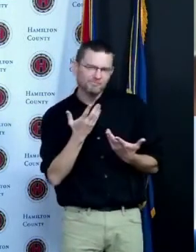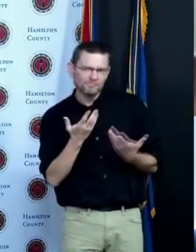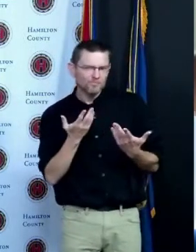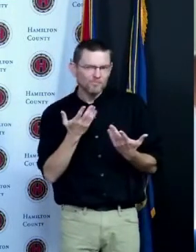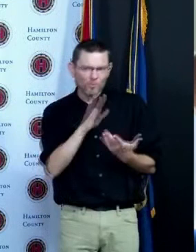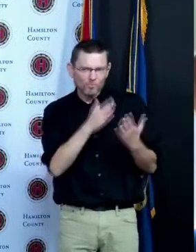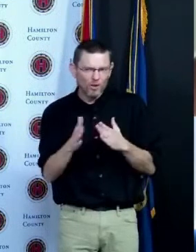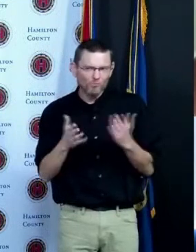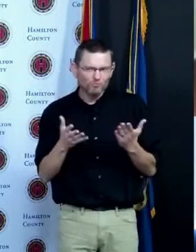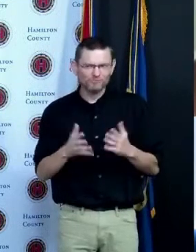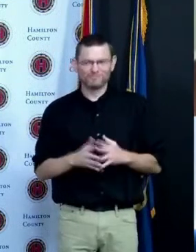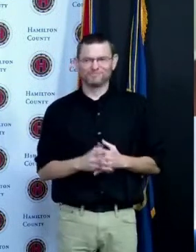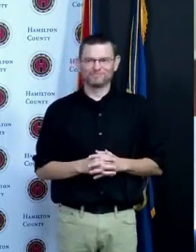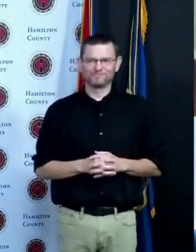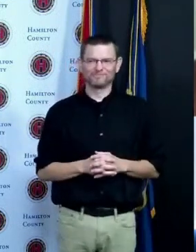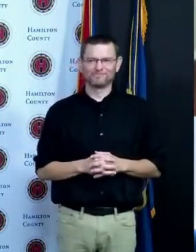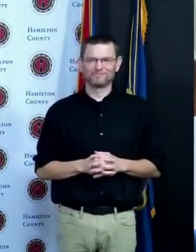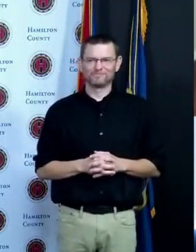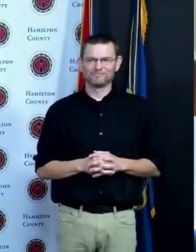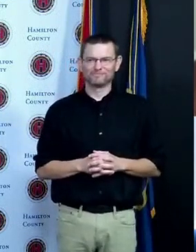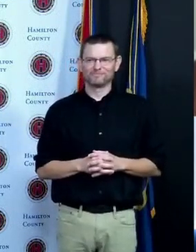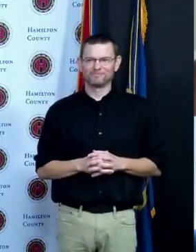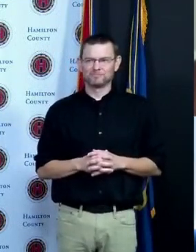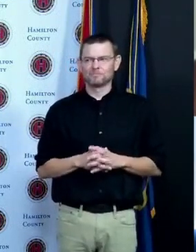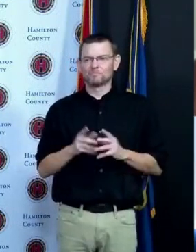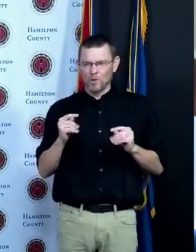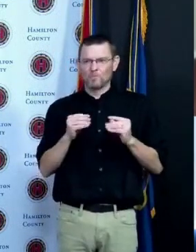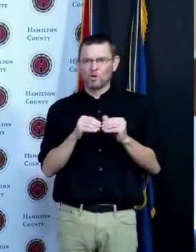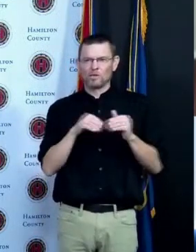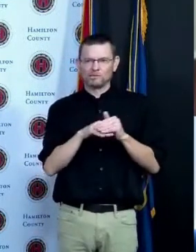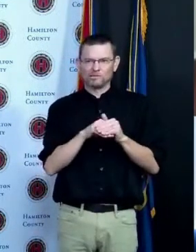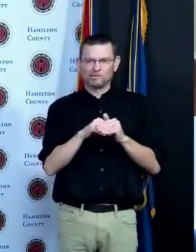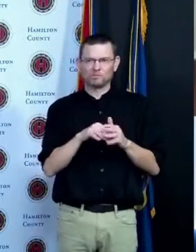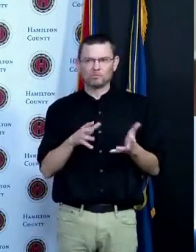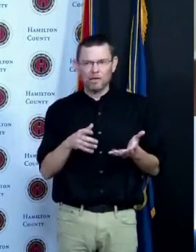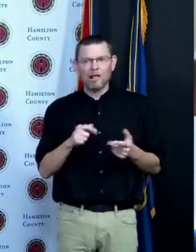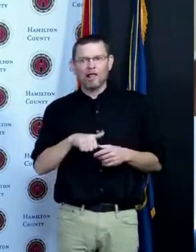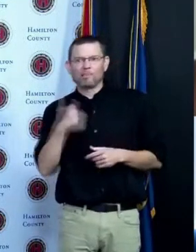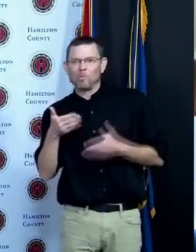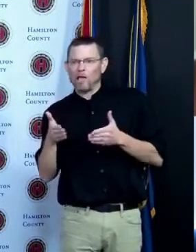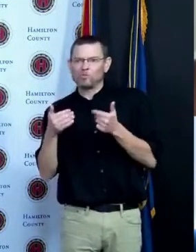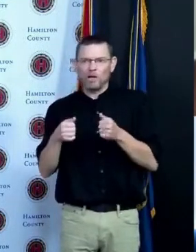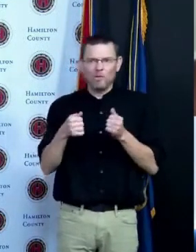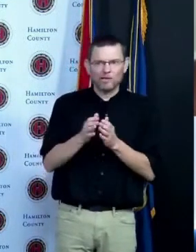know making it more accessible so you know early on one of the strategies was to set up large-scale